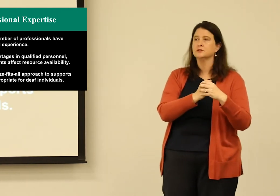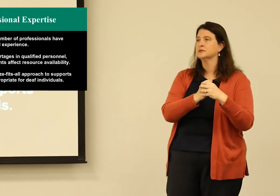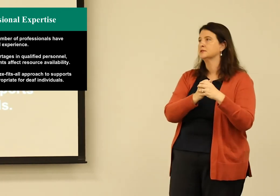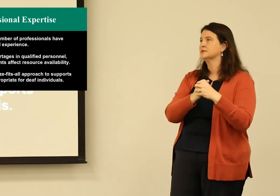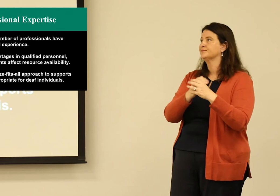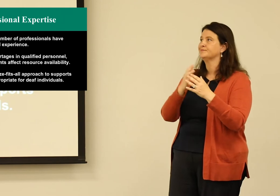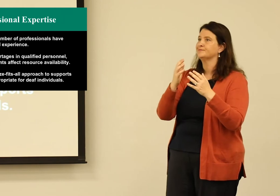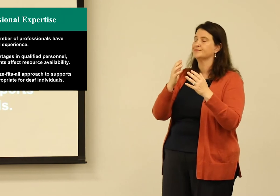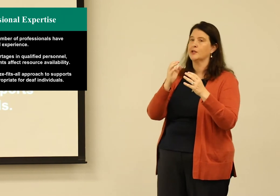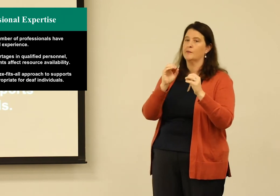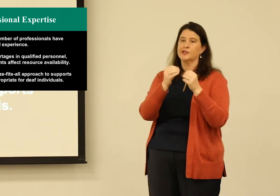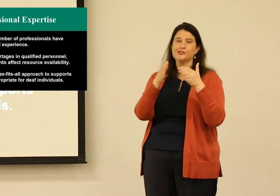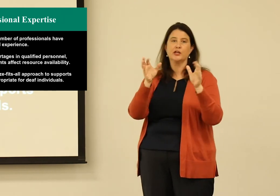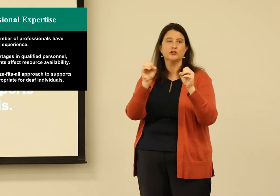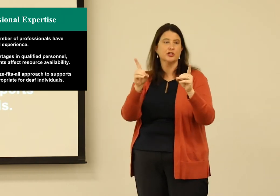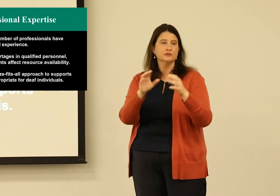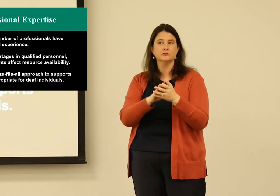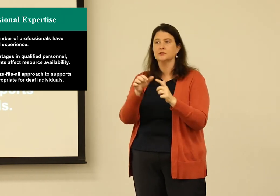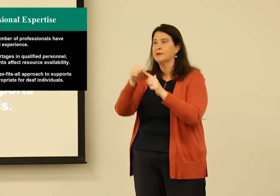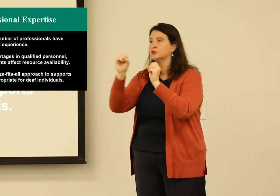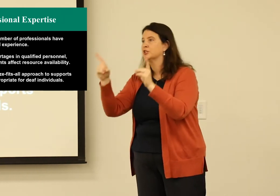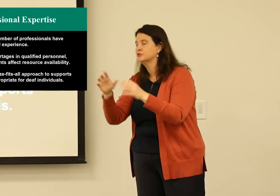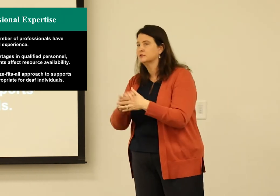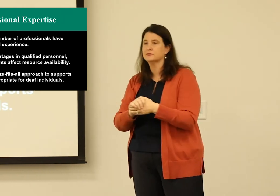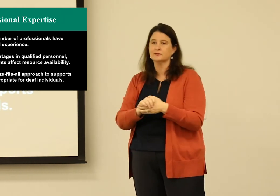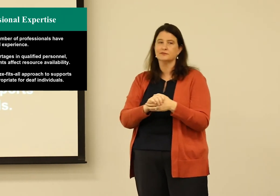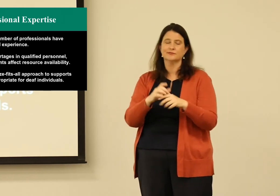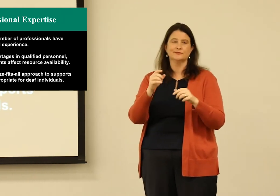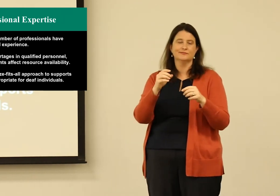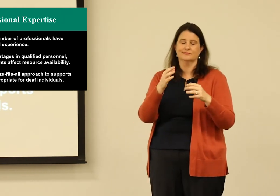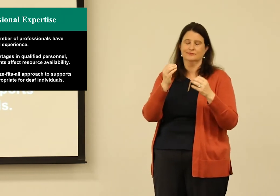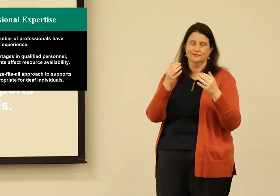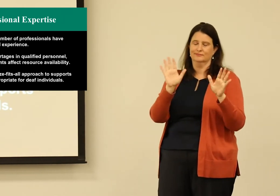or teachers or speech therapists. Whether they be in general education